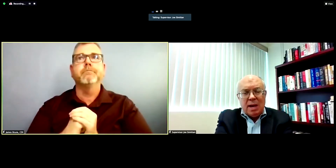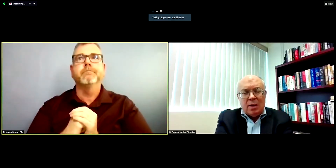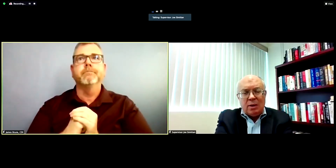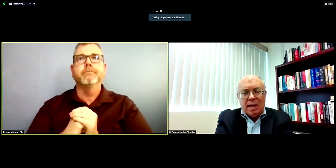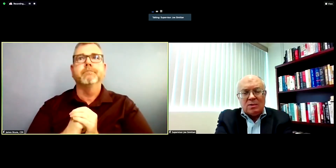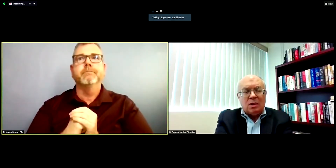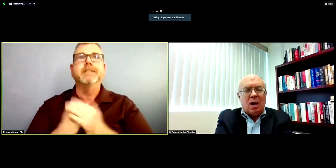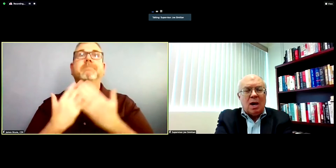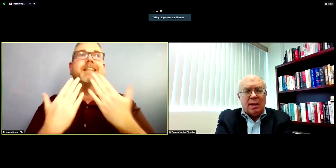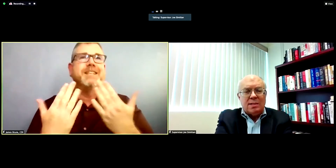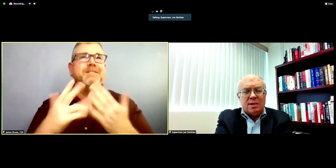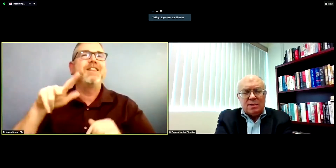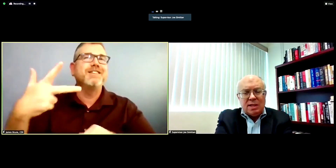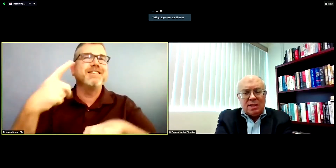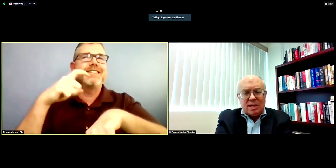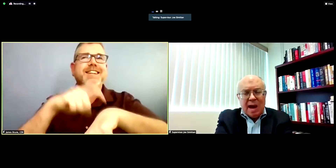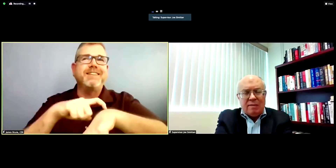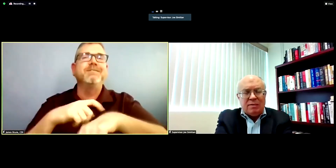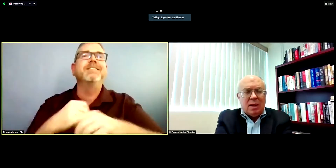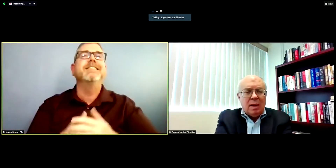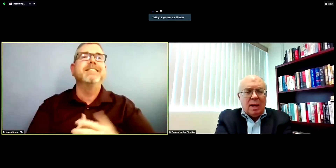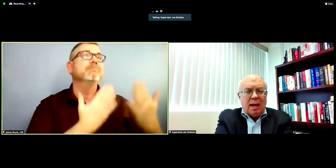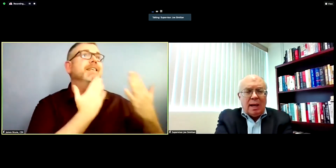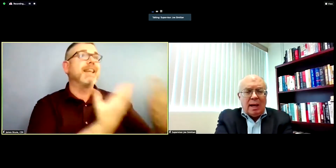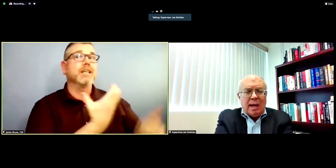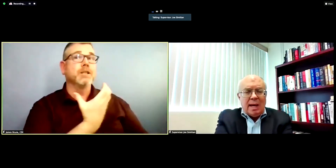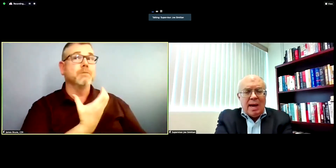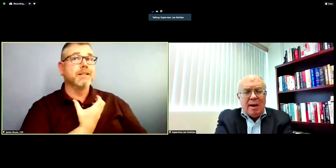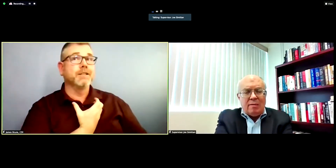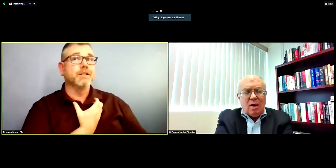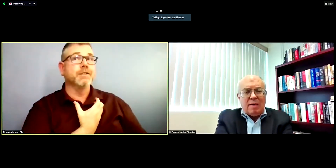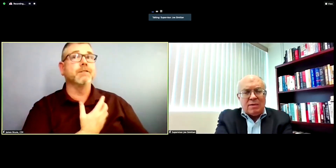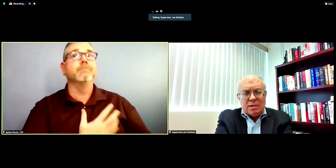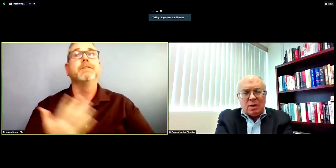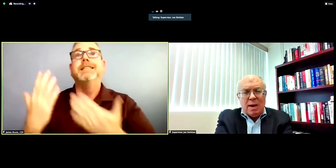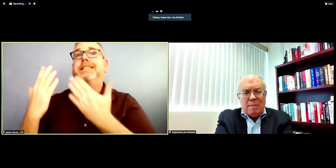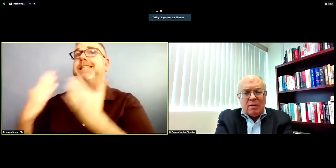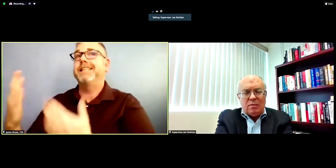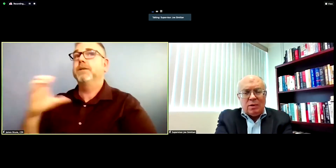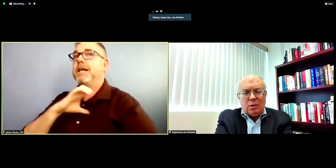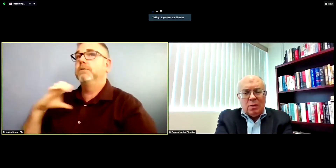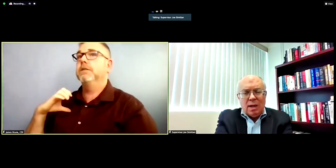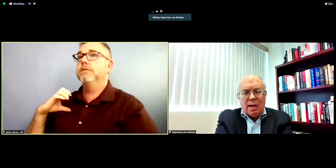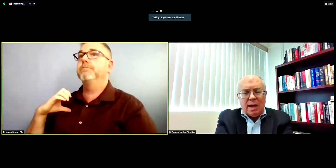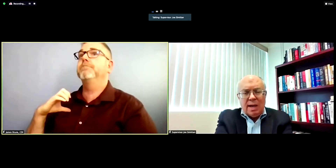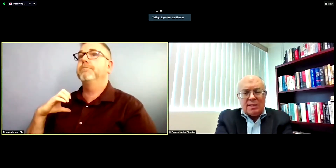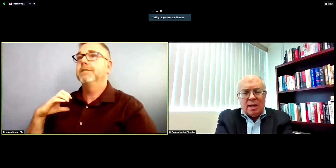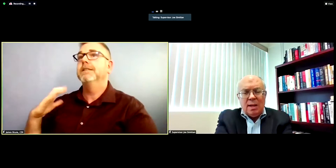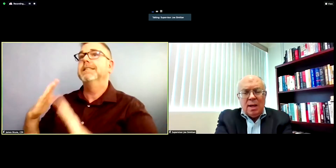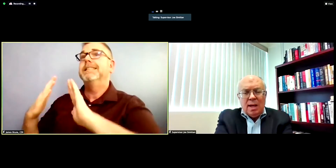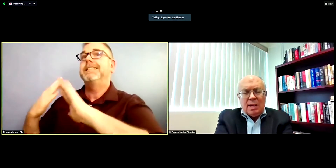mayor and her council colleagues and to the city staff. I have often described Mountain View as a